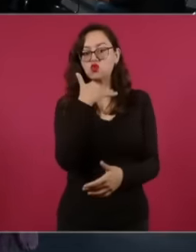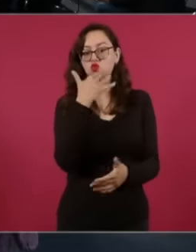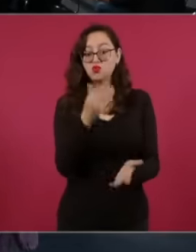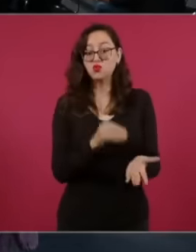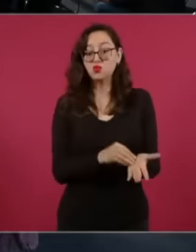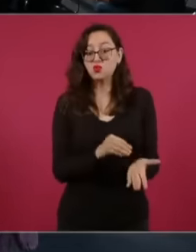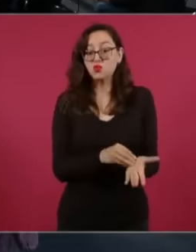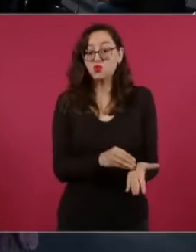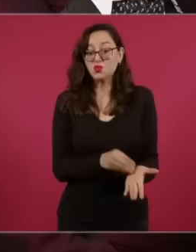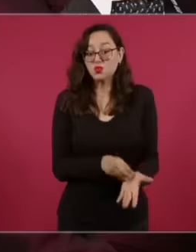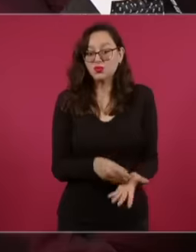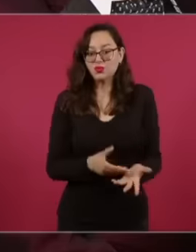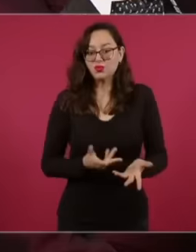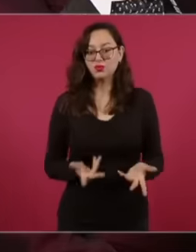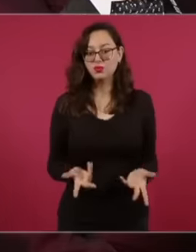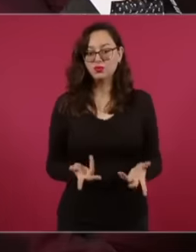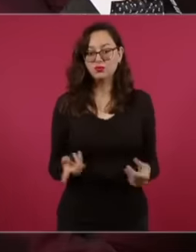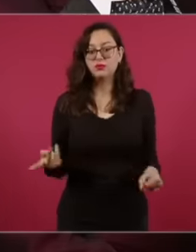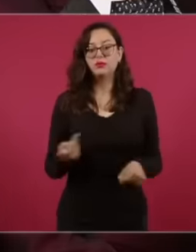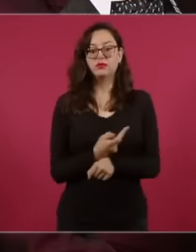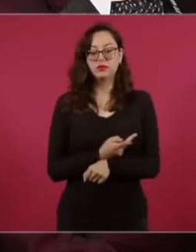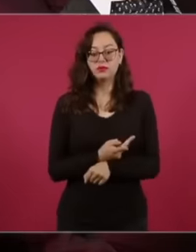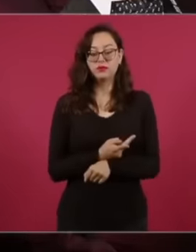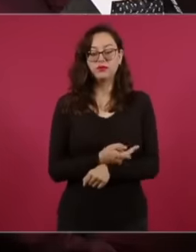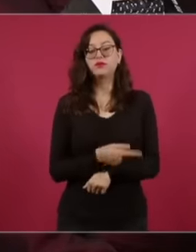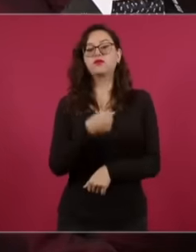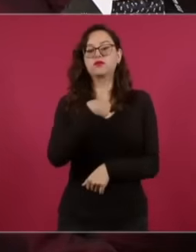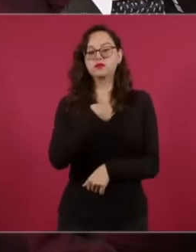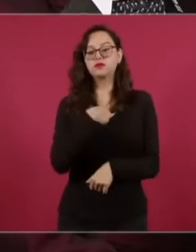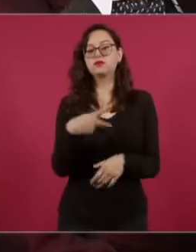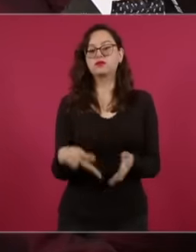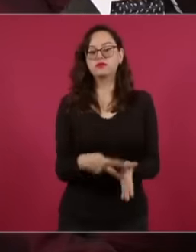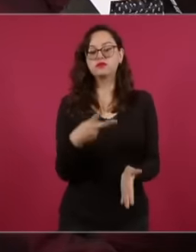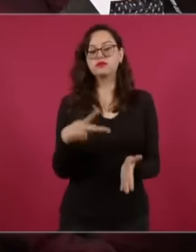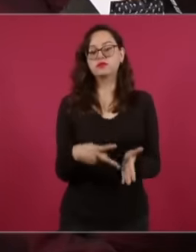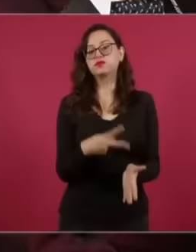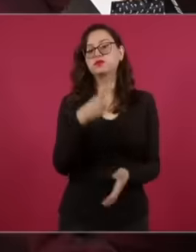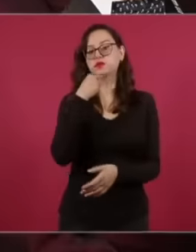because I have come to him. exposing throughout my interventions here in the morning